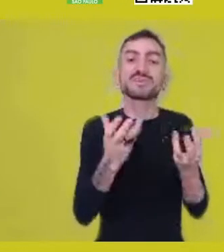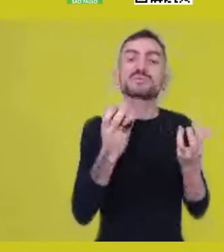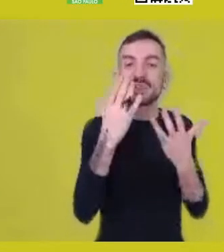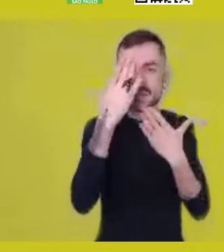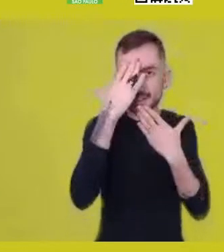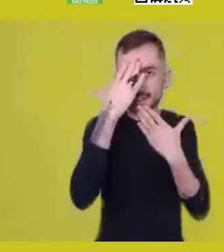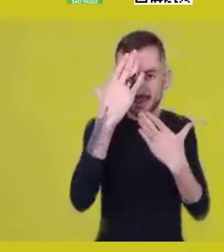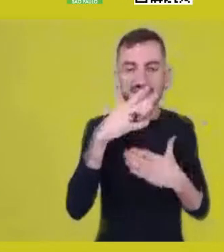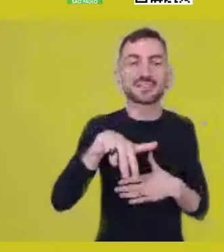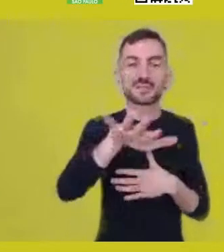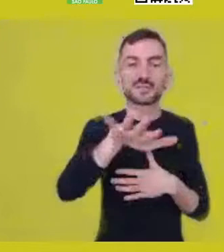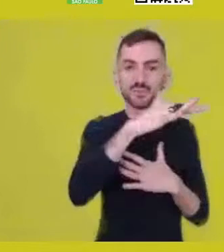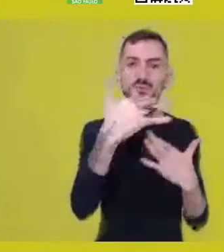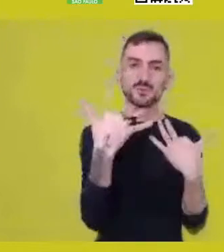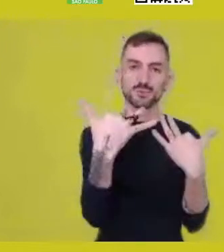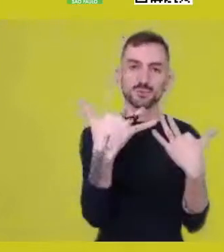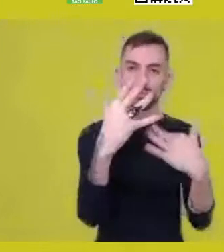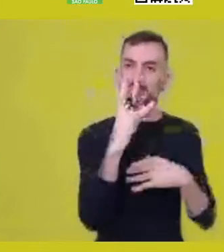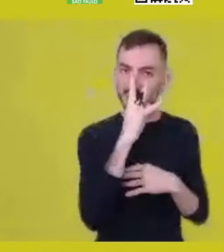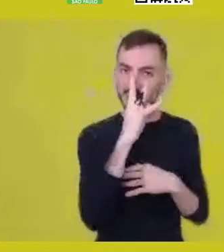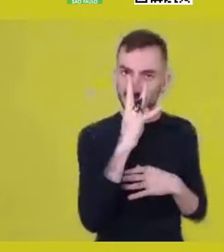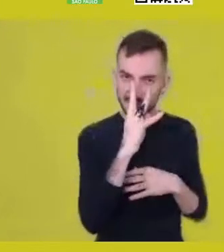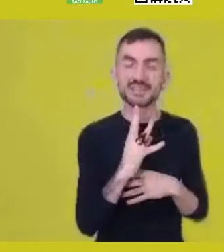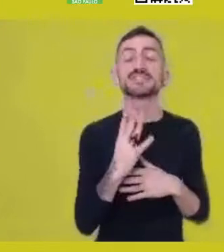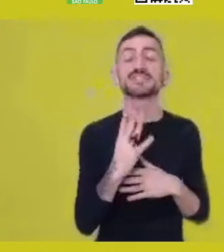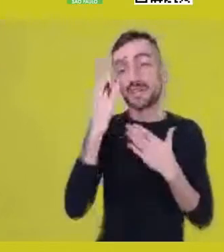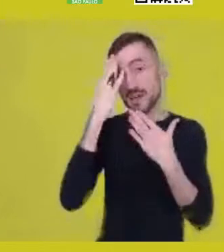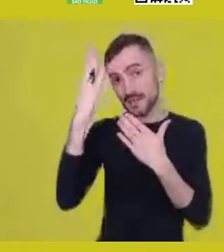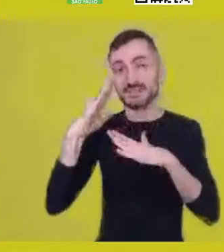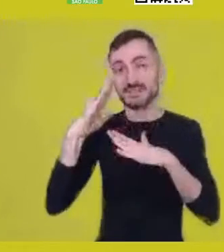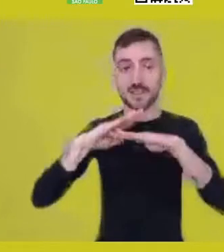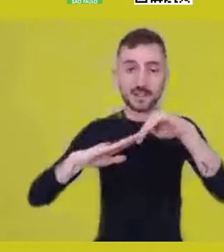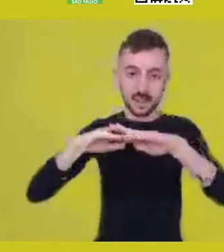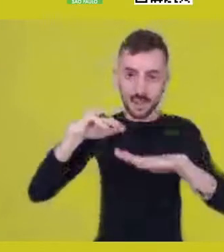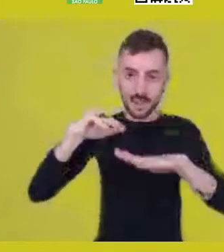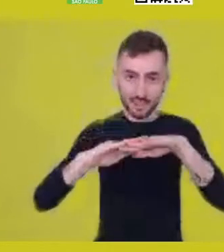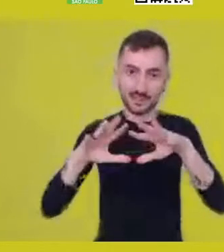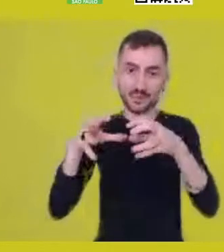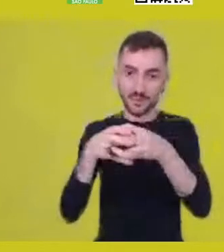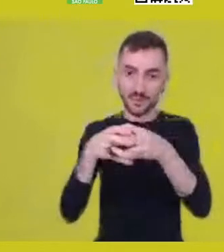albeit distant, our technicians, who connect the wires